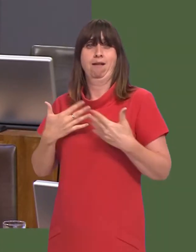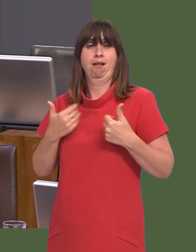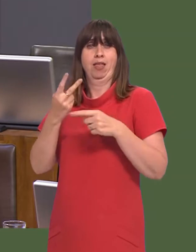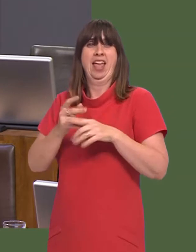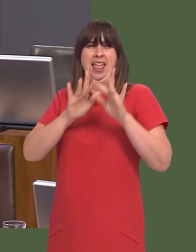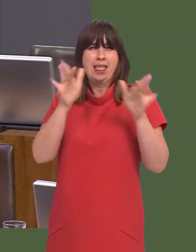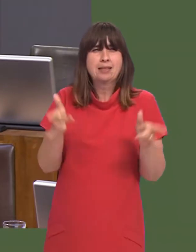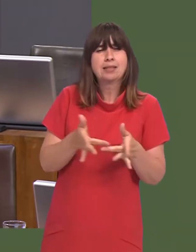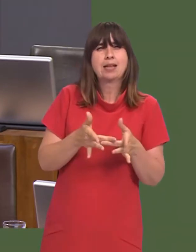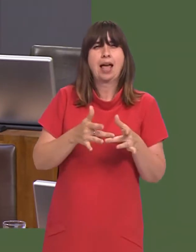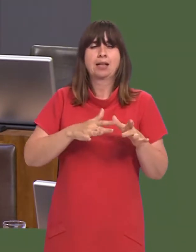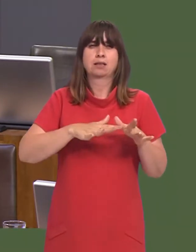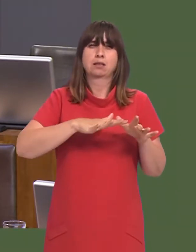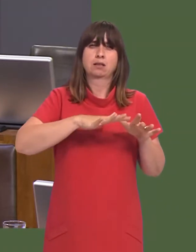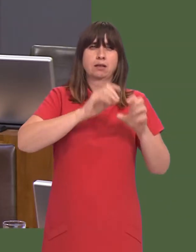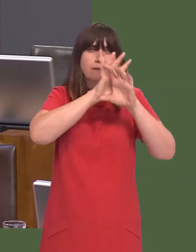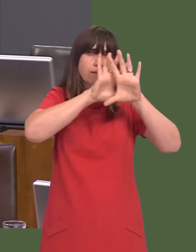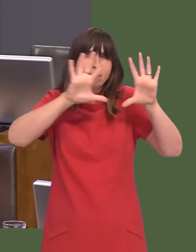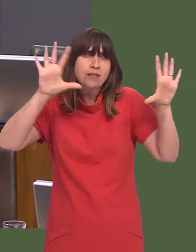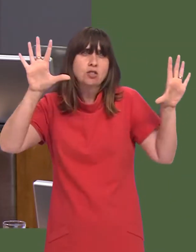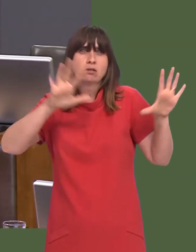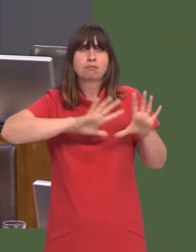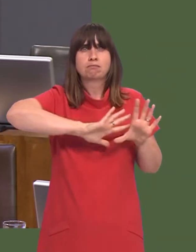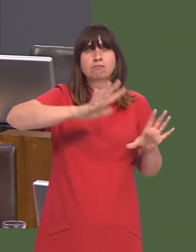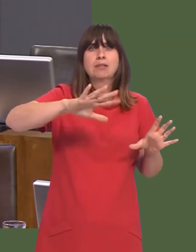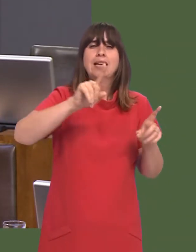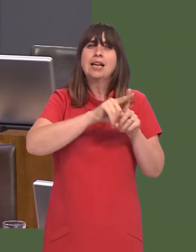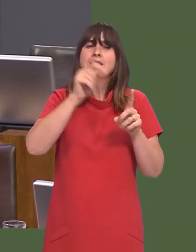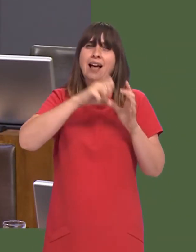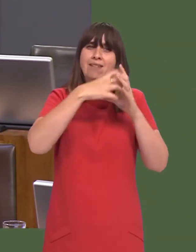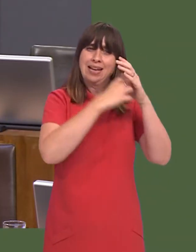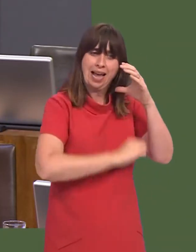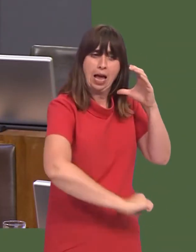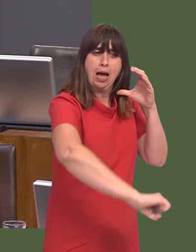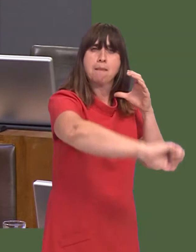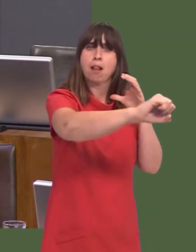Key to the success of the internet coast vision of the city region is the transatlantic cable.